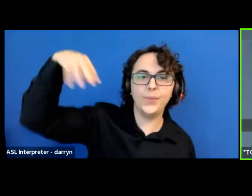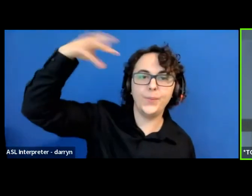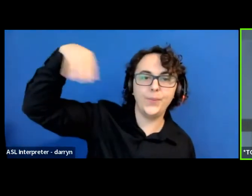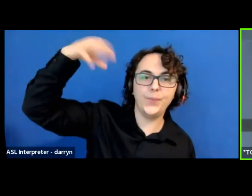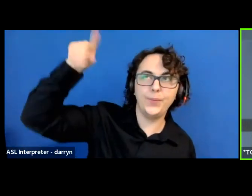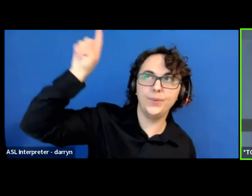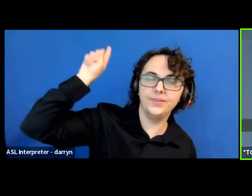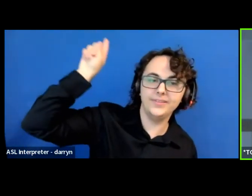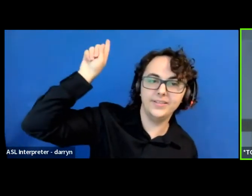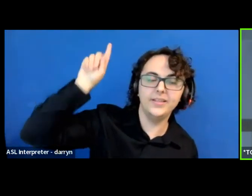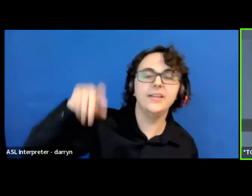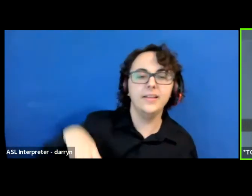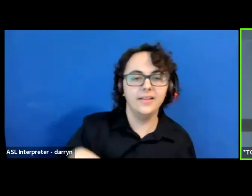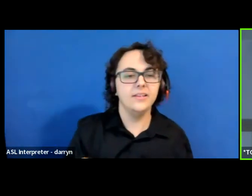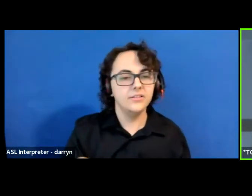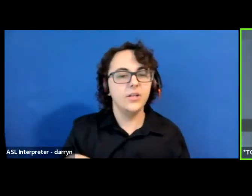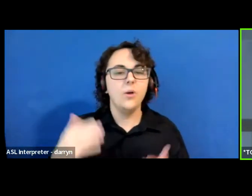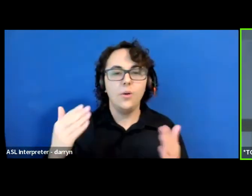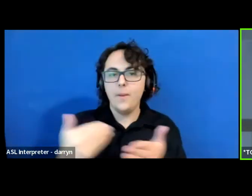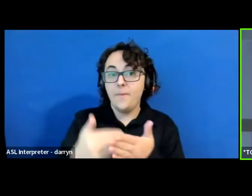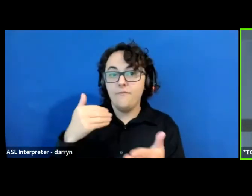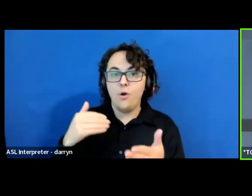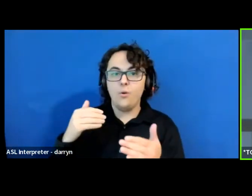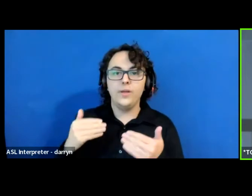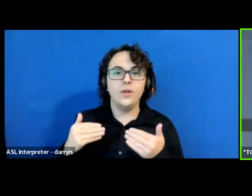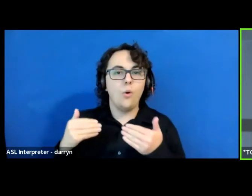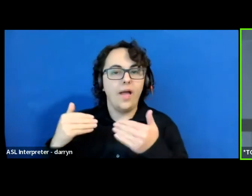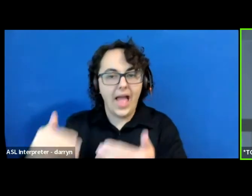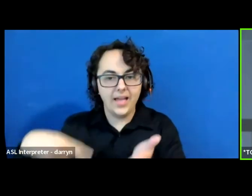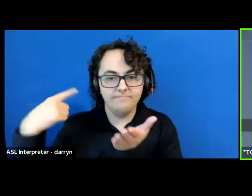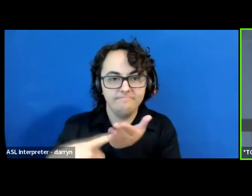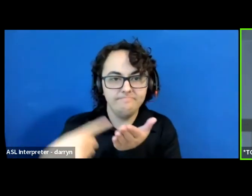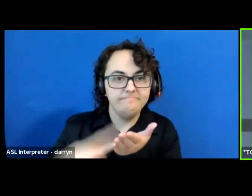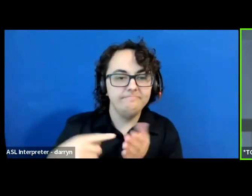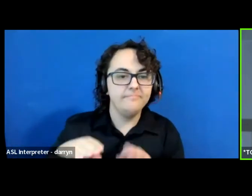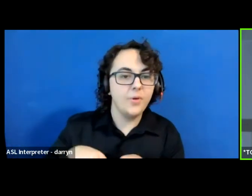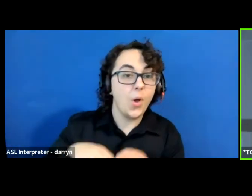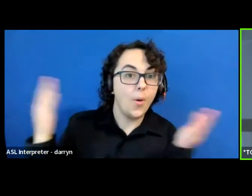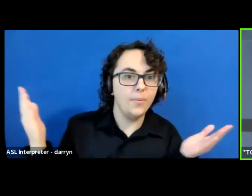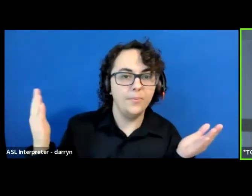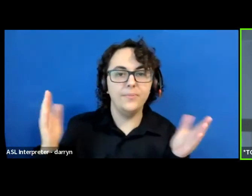So before we get started with our opening conversation, which I am very excited about,